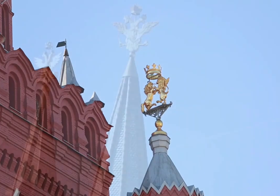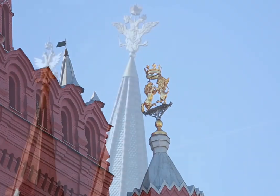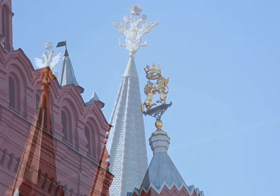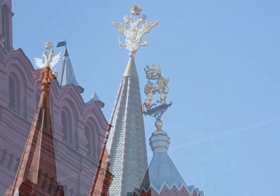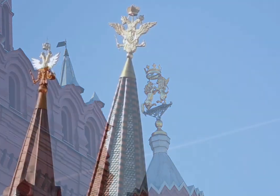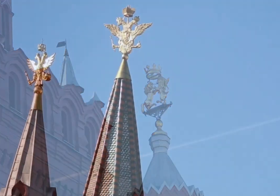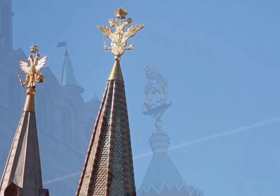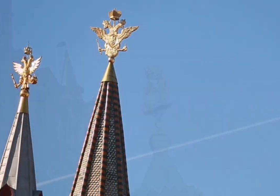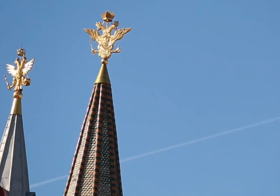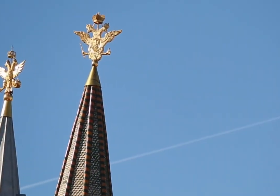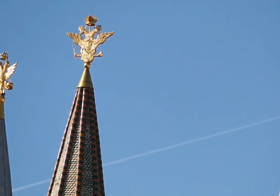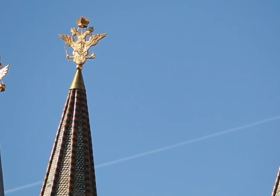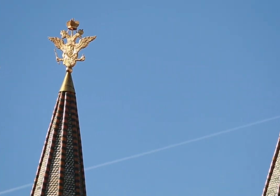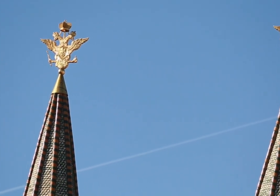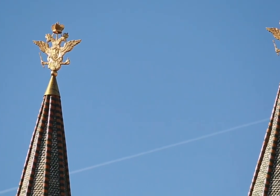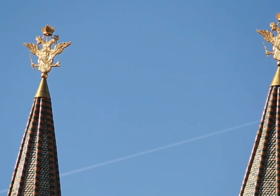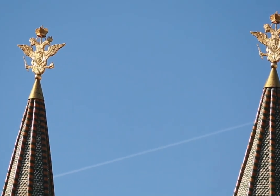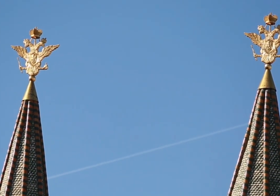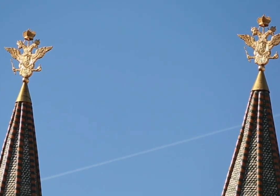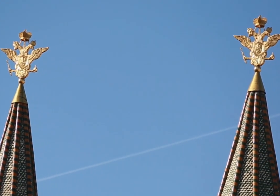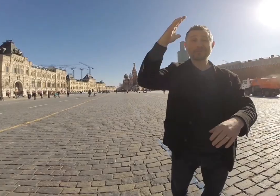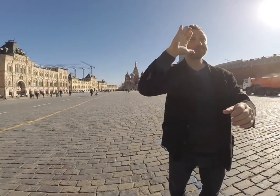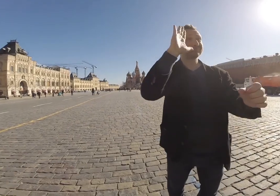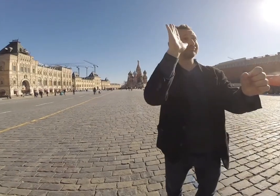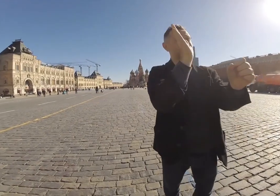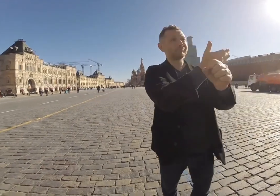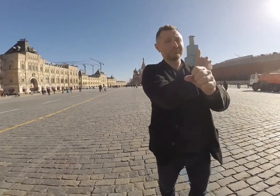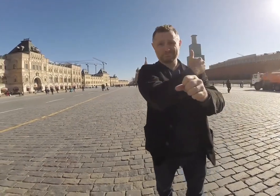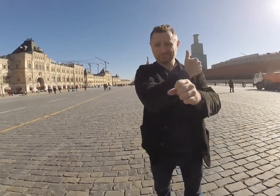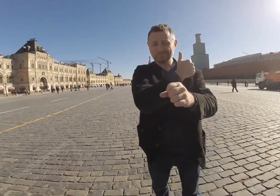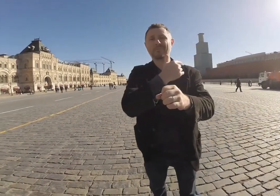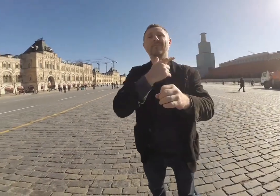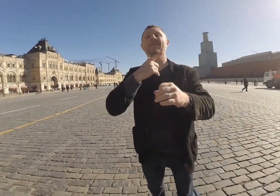time, the word for “beautiful” and “red” became